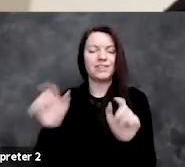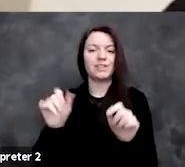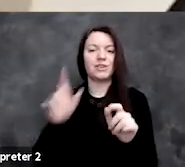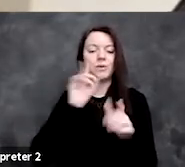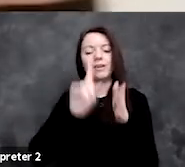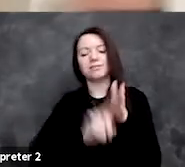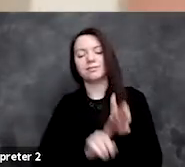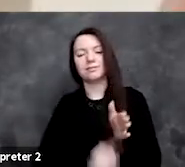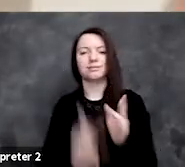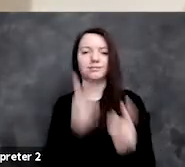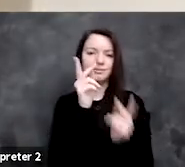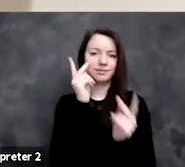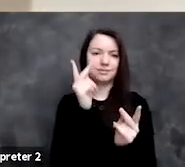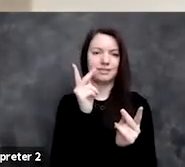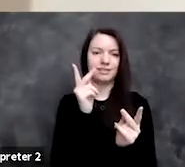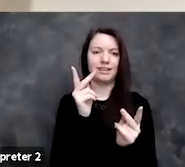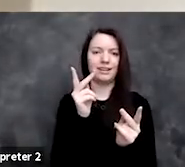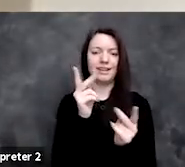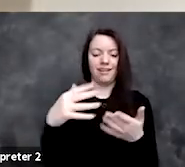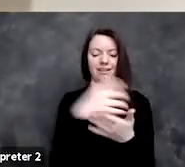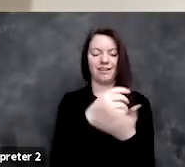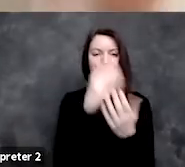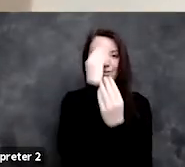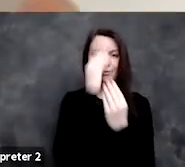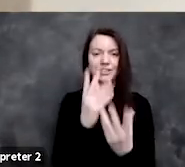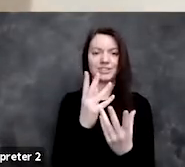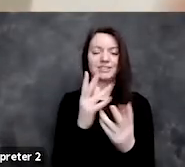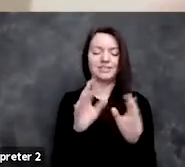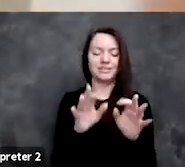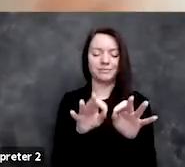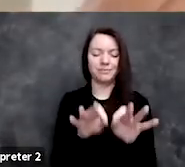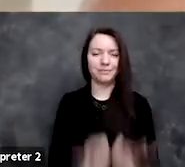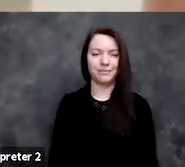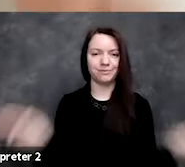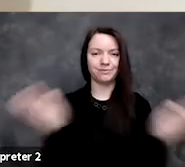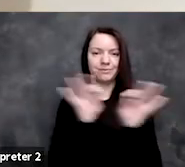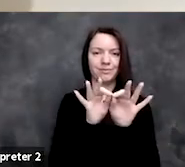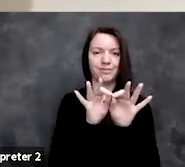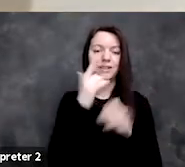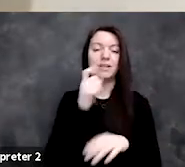like having the information is very important because we do need to be able to audit.